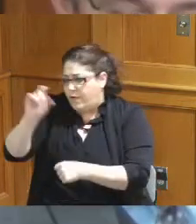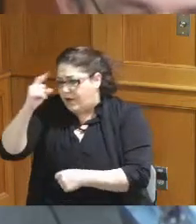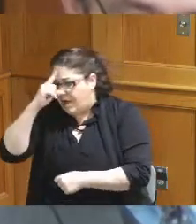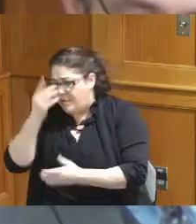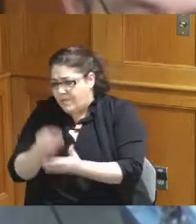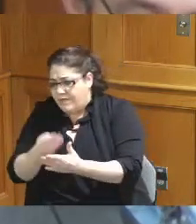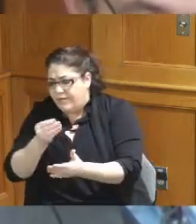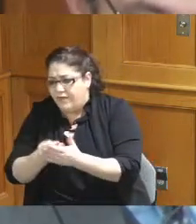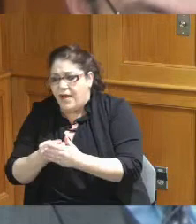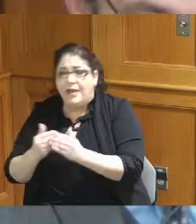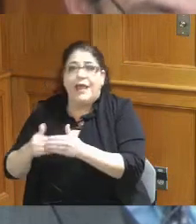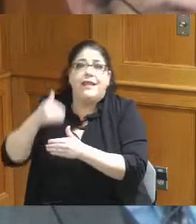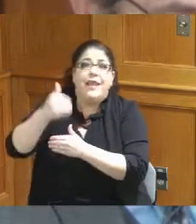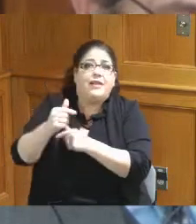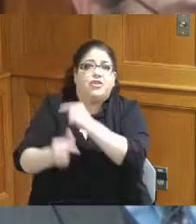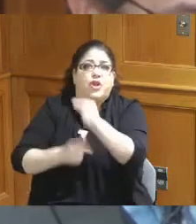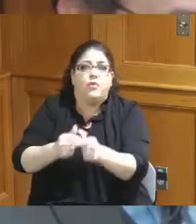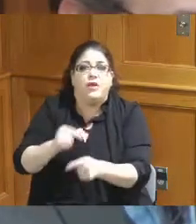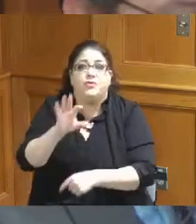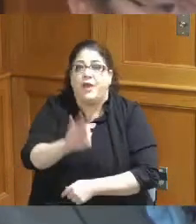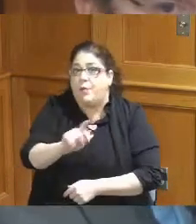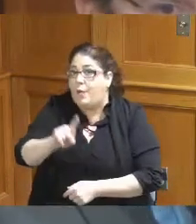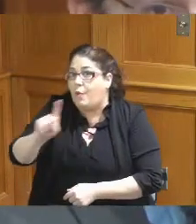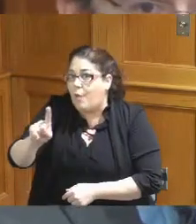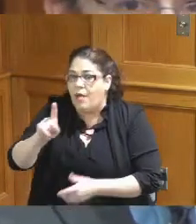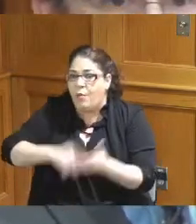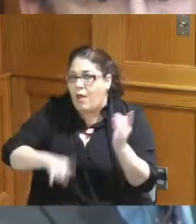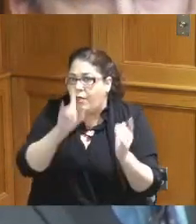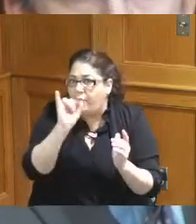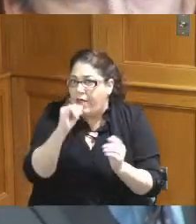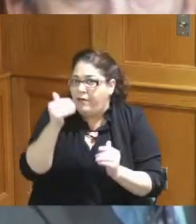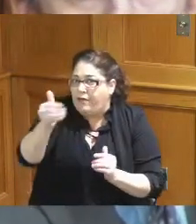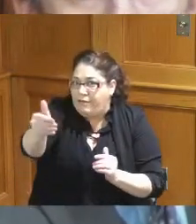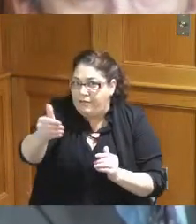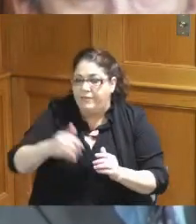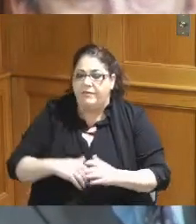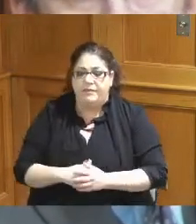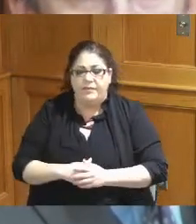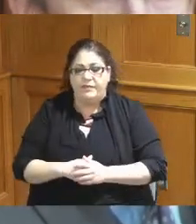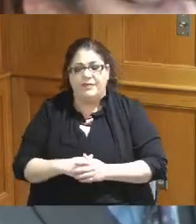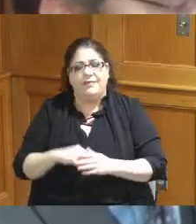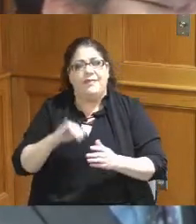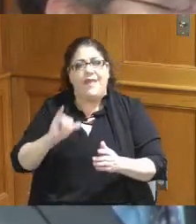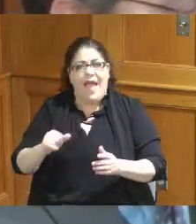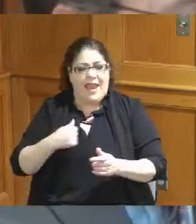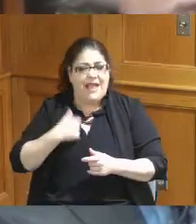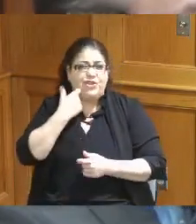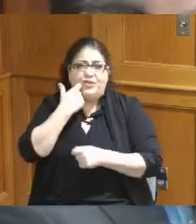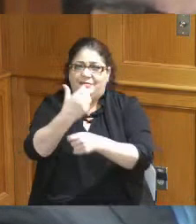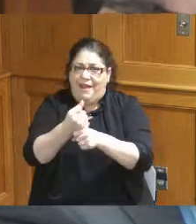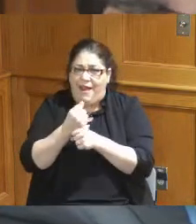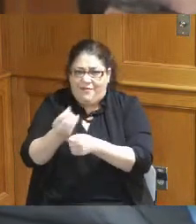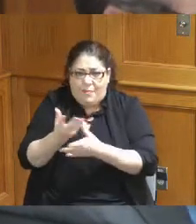Generation 9-1-1 and so I will I'm going through this information myself there is some good news